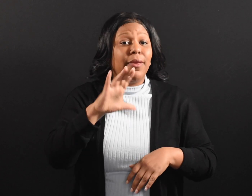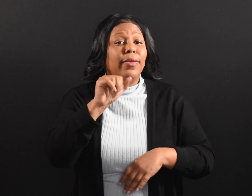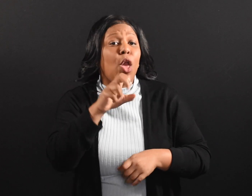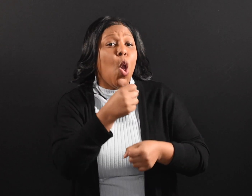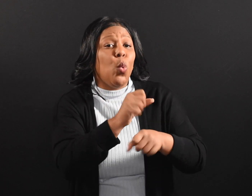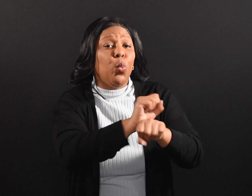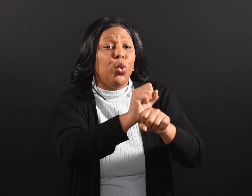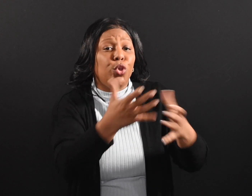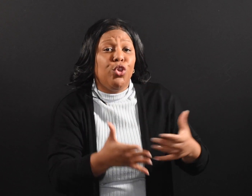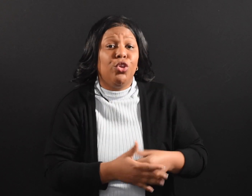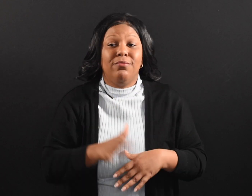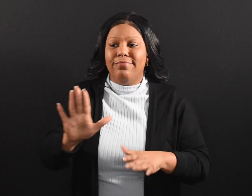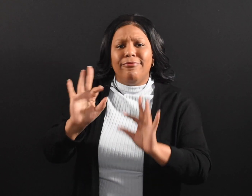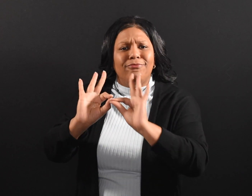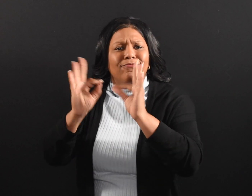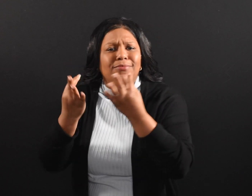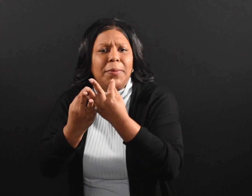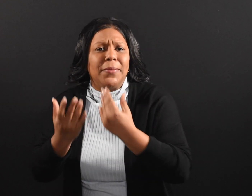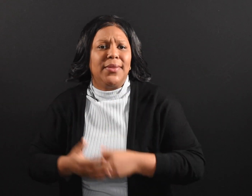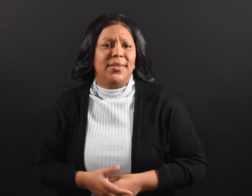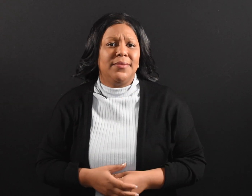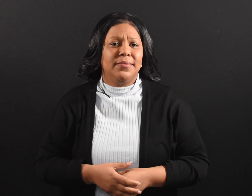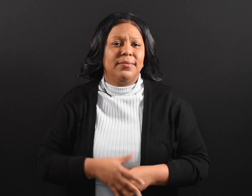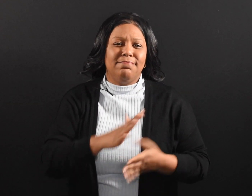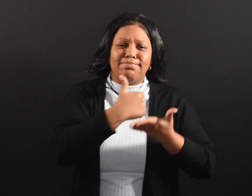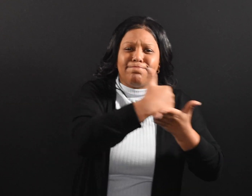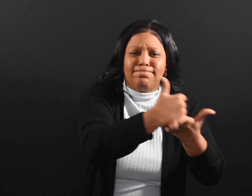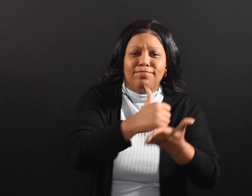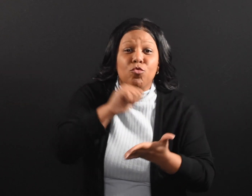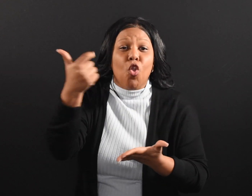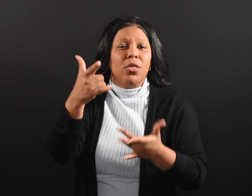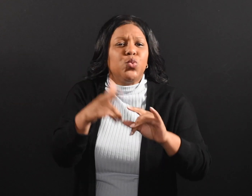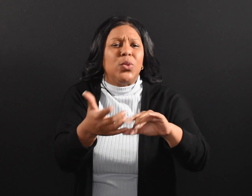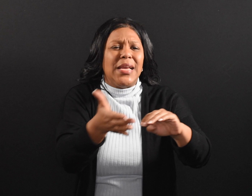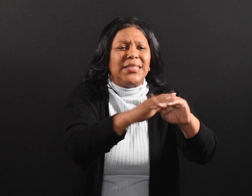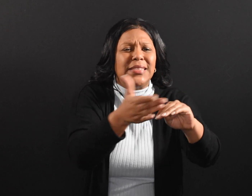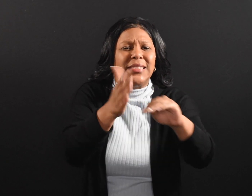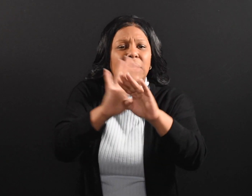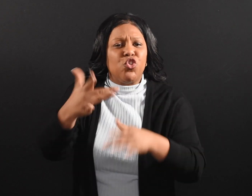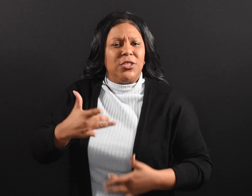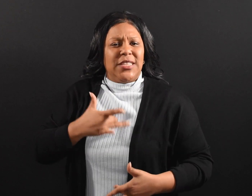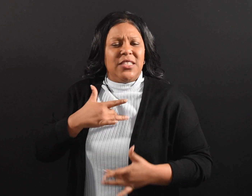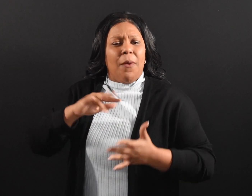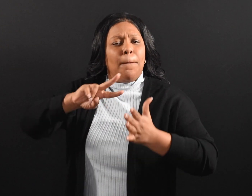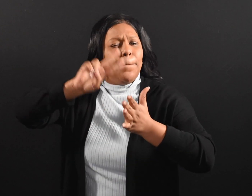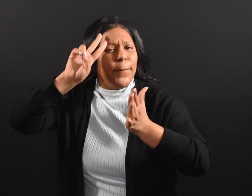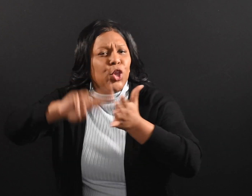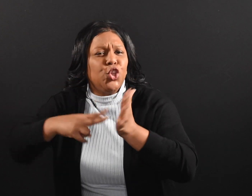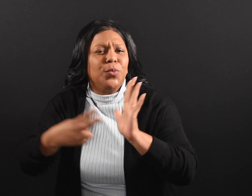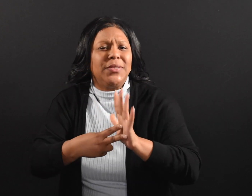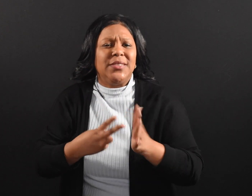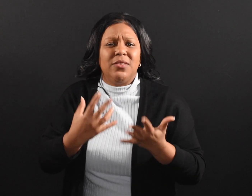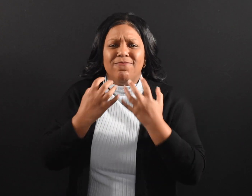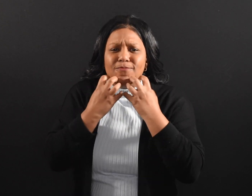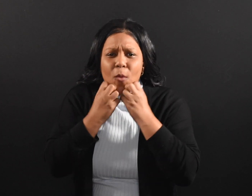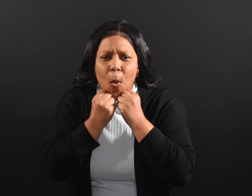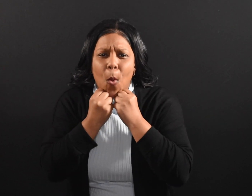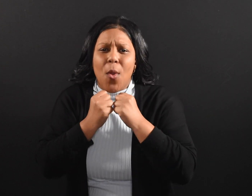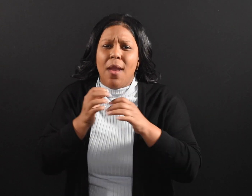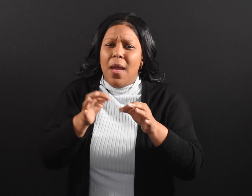their families. Helping others increases your sense of purpose and value, improving your